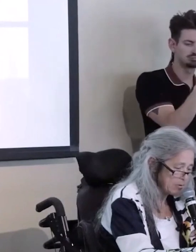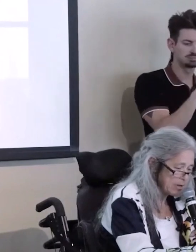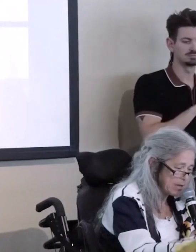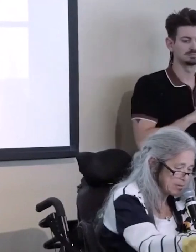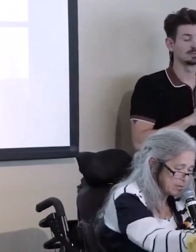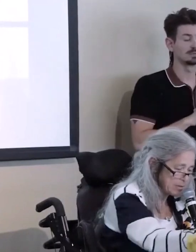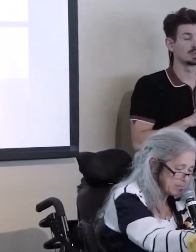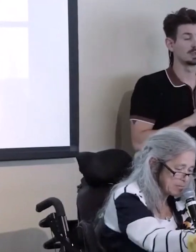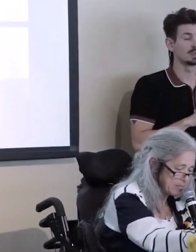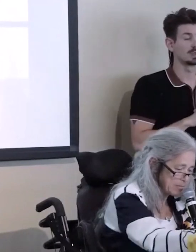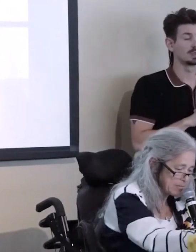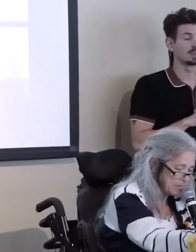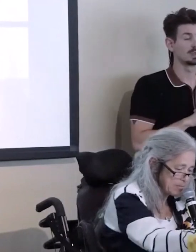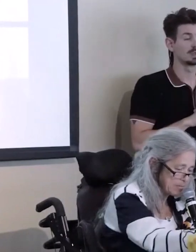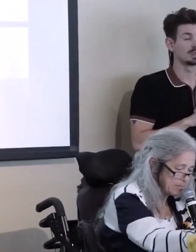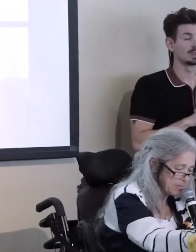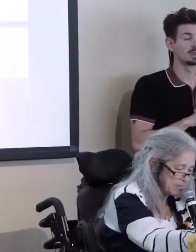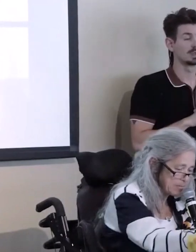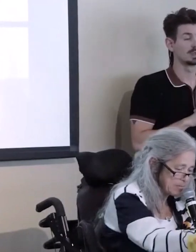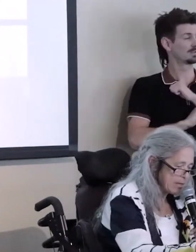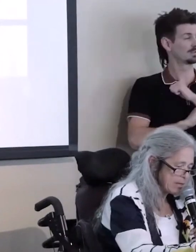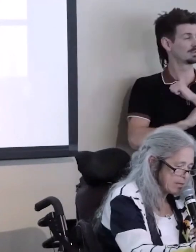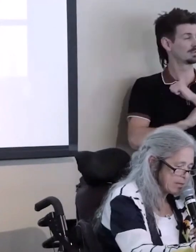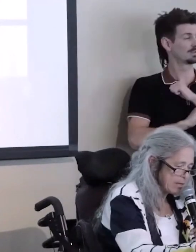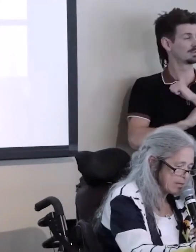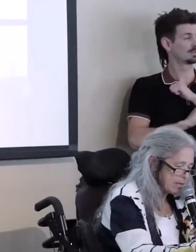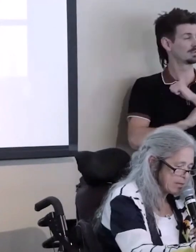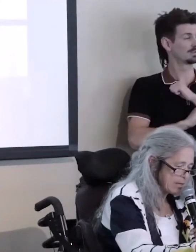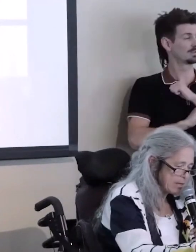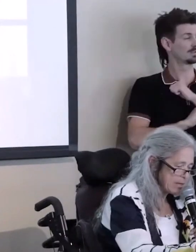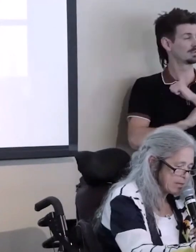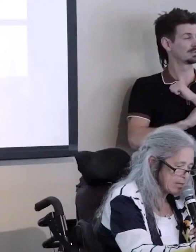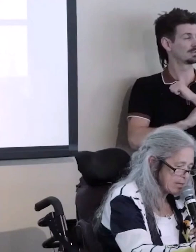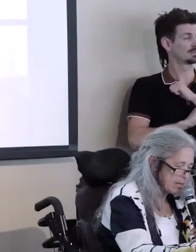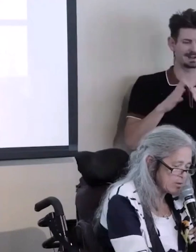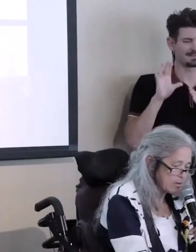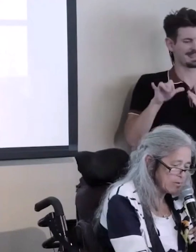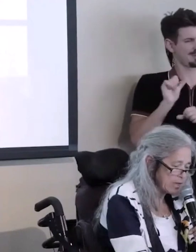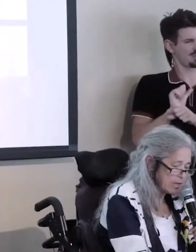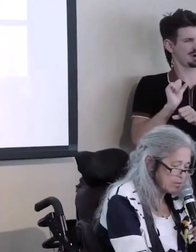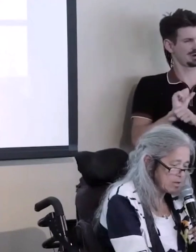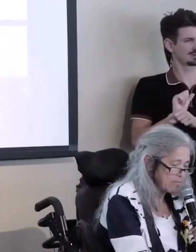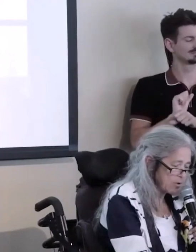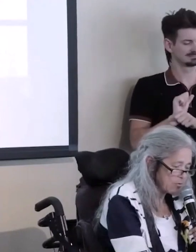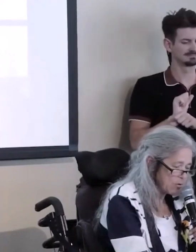and the spouse of Jean... Uhm... Was a great leader in this work. And this is the work that really kicked off our role